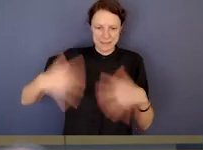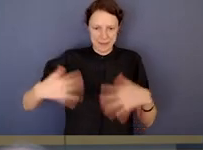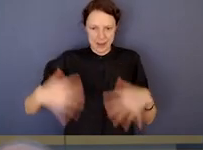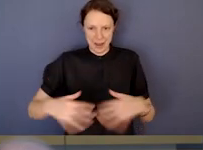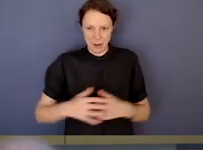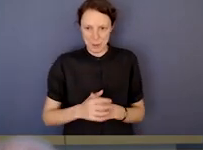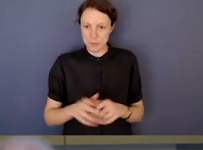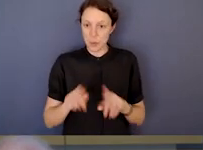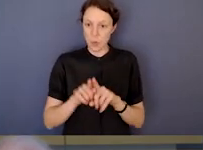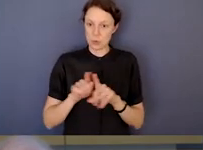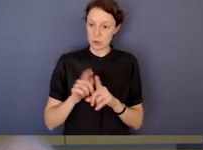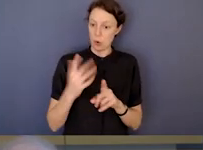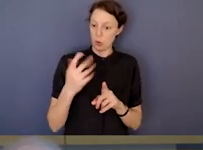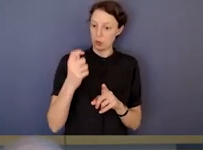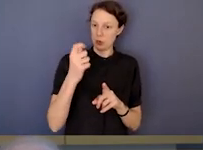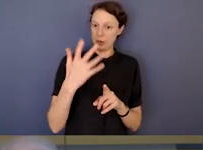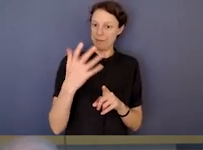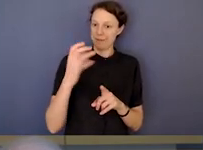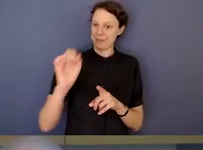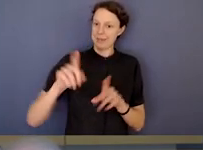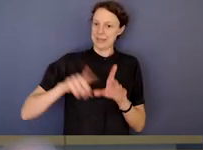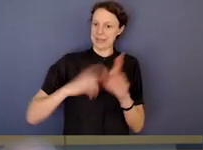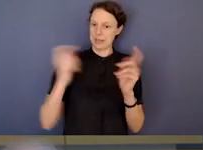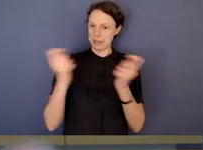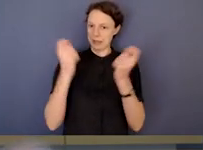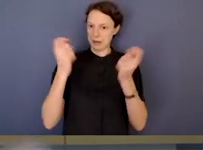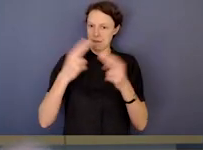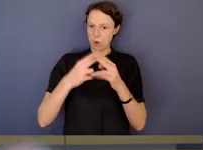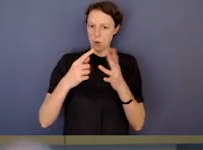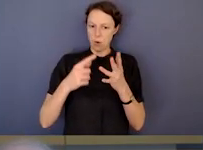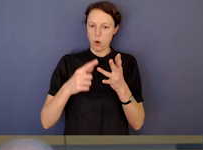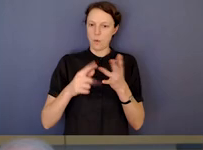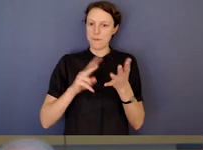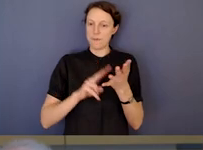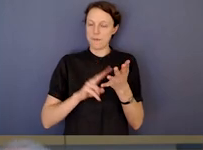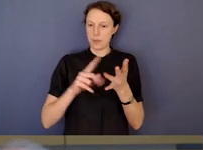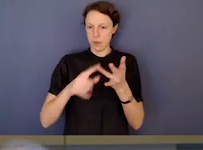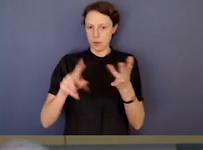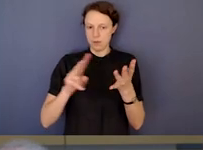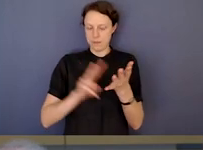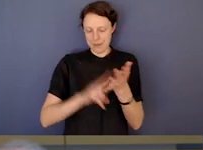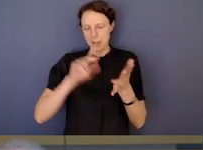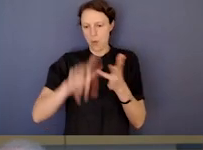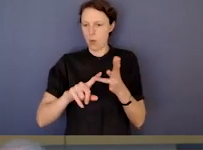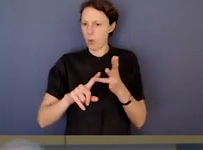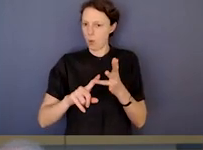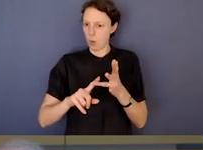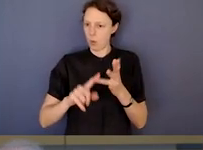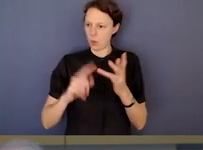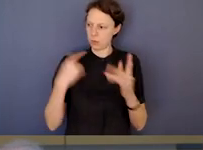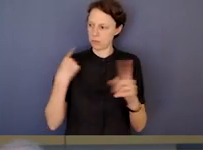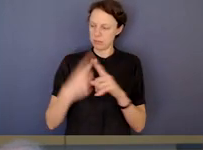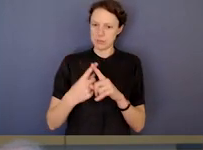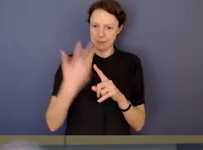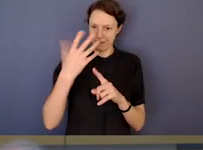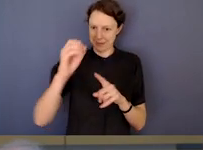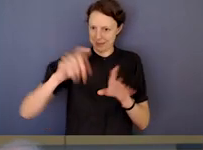And it's also 50 years of an Ombudsman in Victoria. So you've also got a massive body of work behind the institution as well.